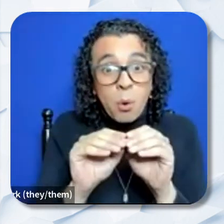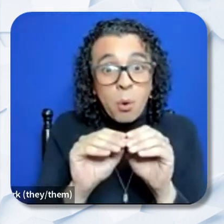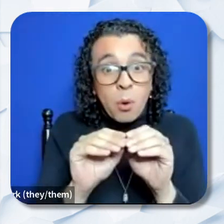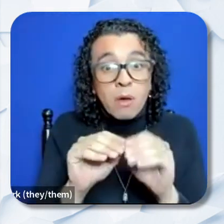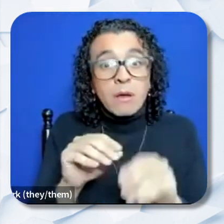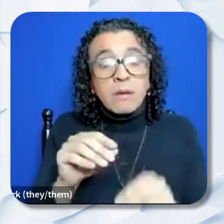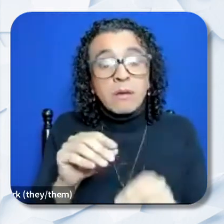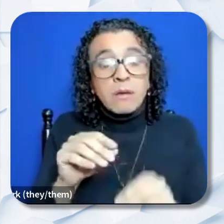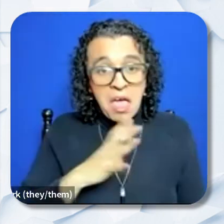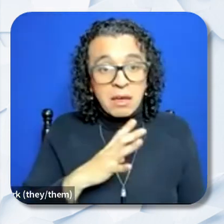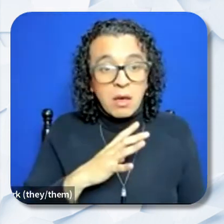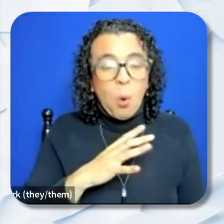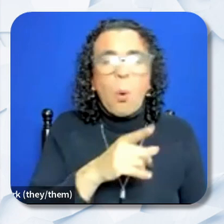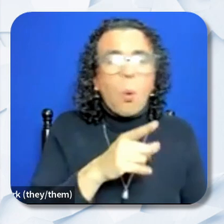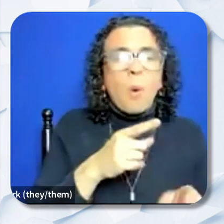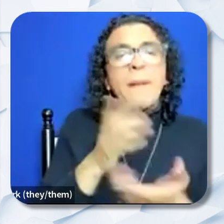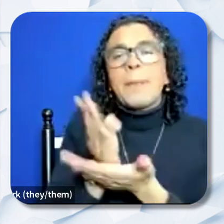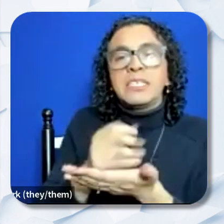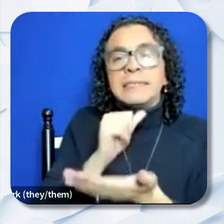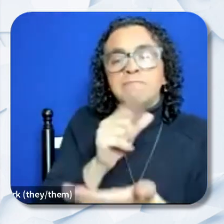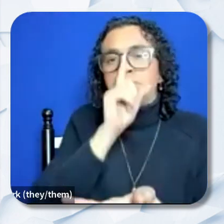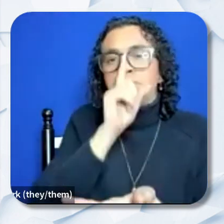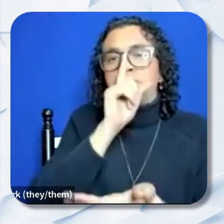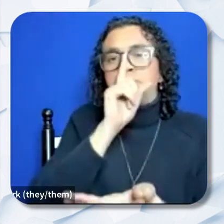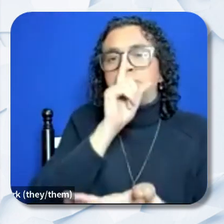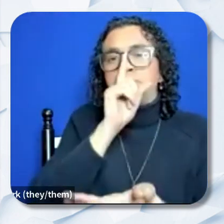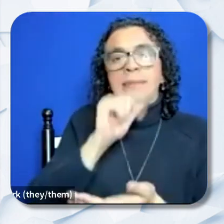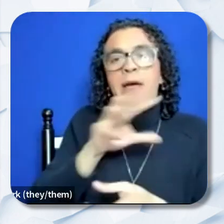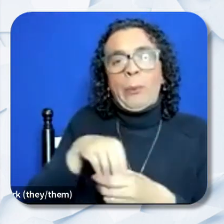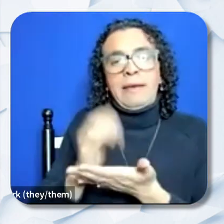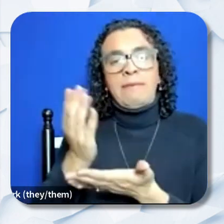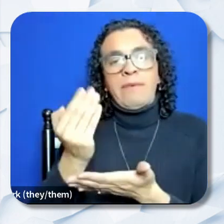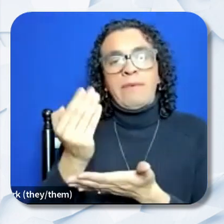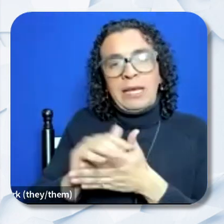The budget is not included in the 15-page limit, it can be a supporting document.